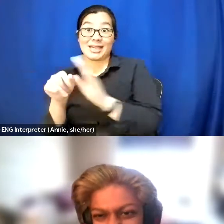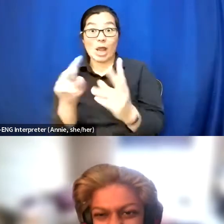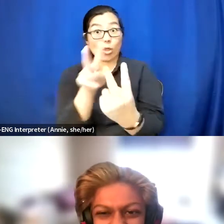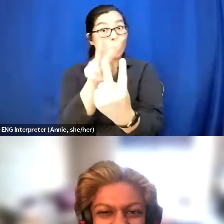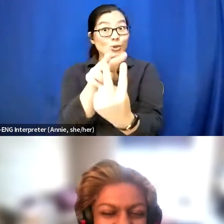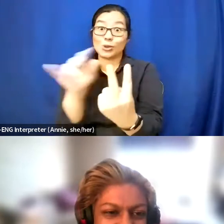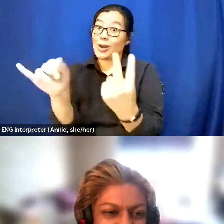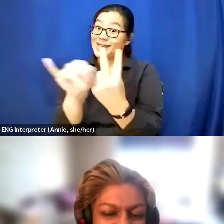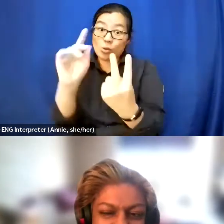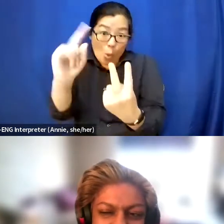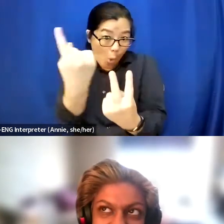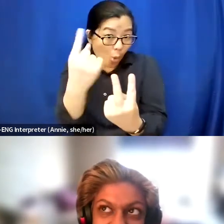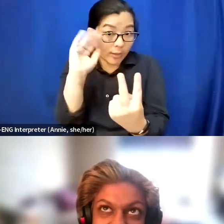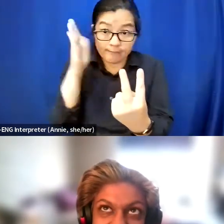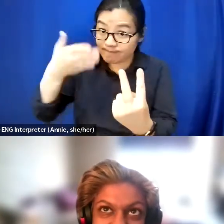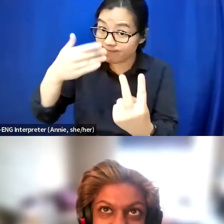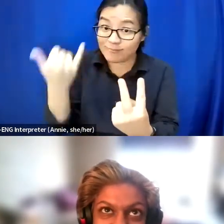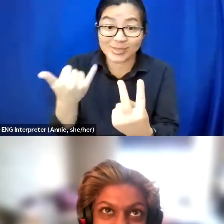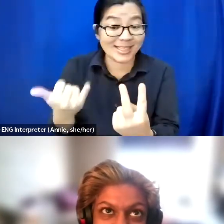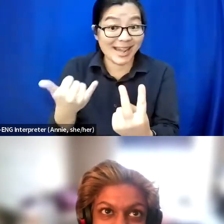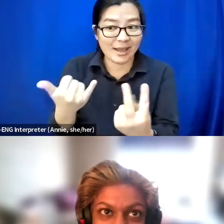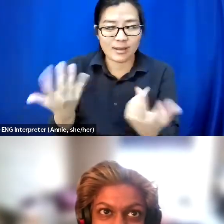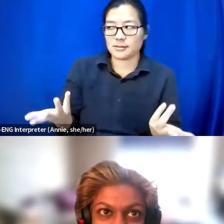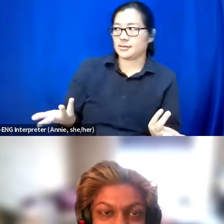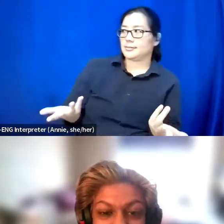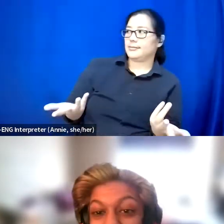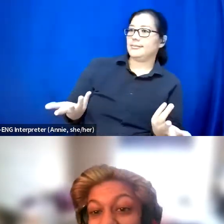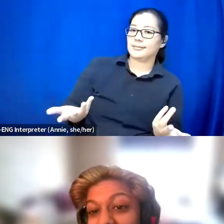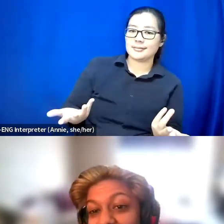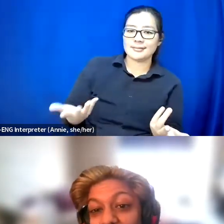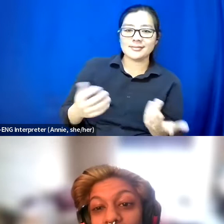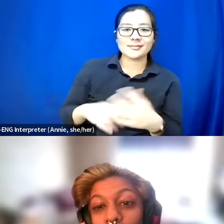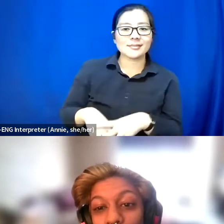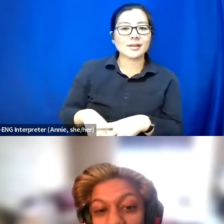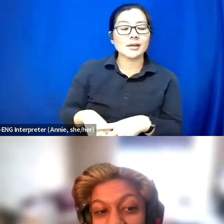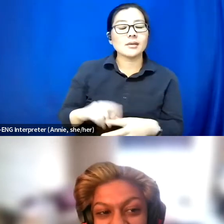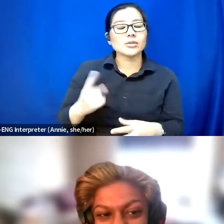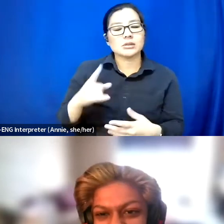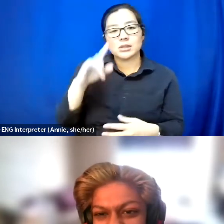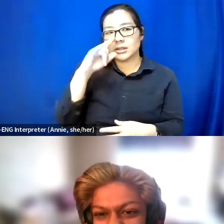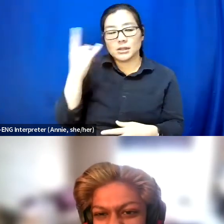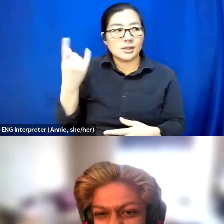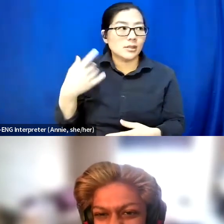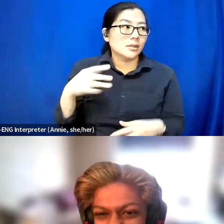And that is just, I'm getting just a little bored of it [chuckle].